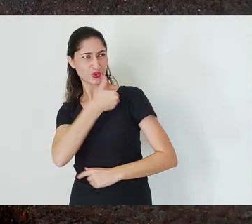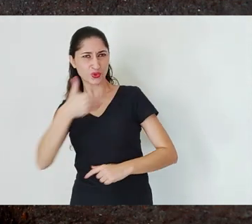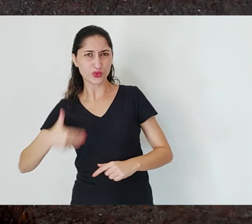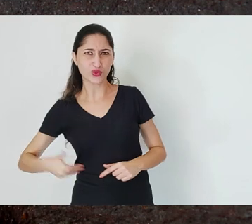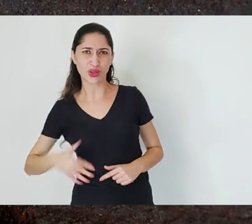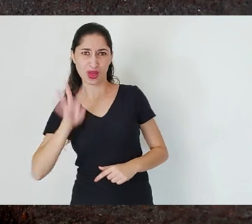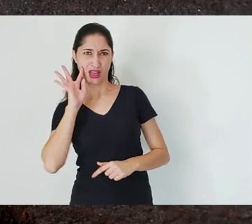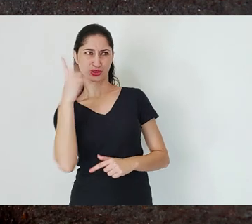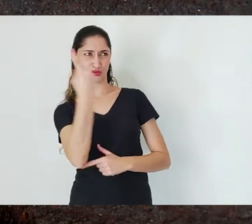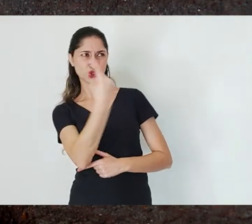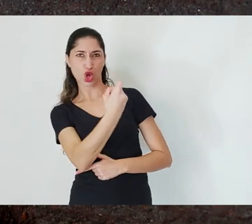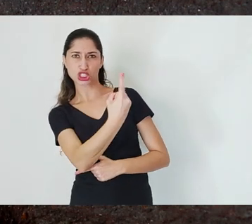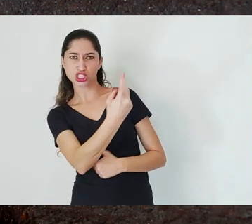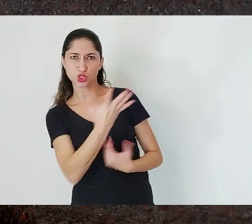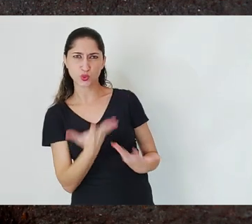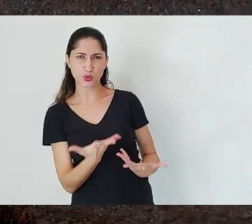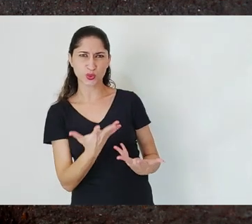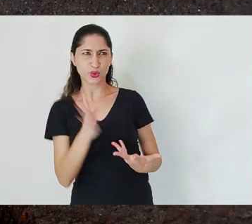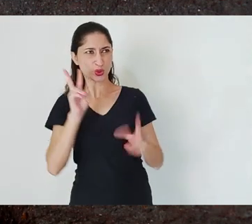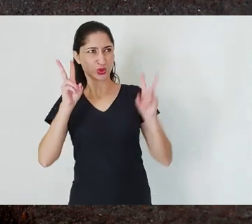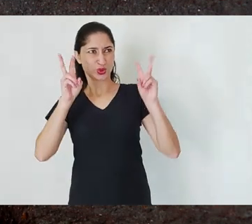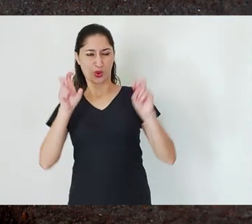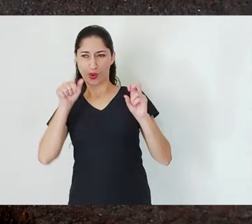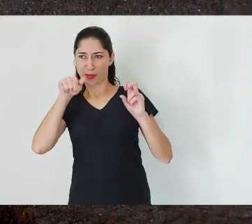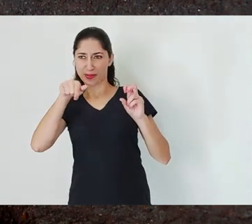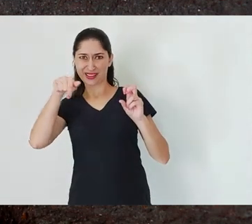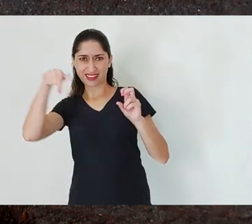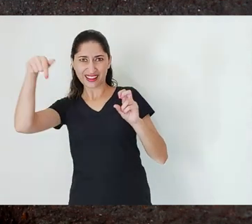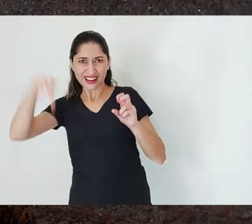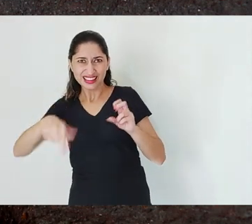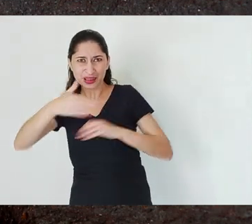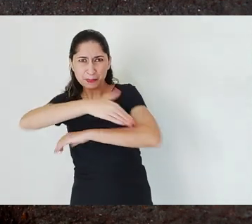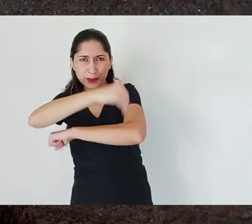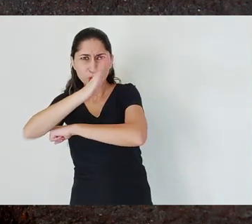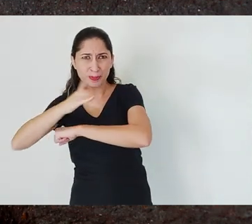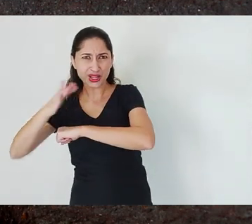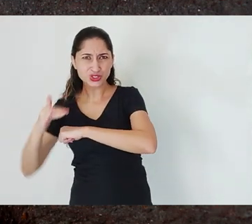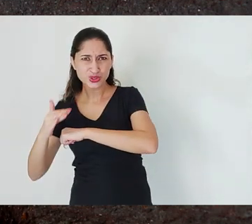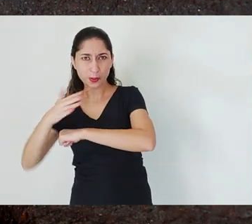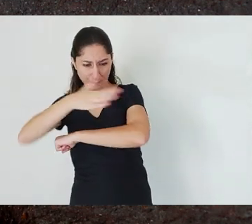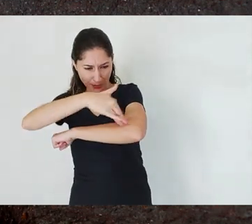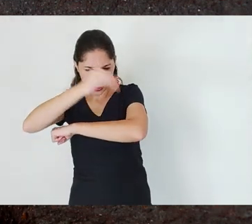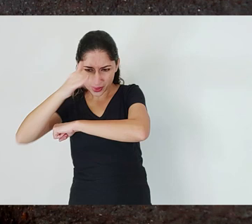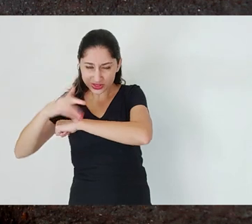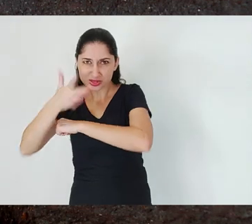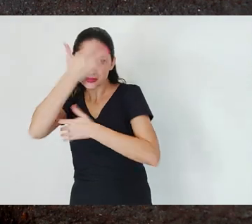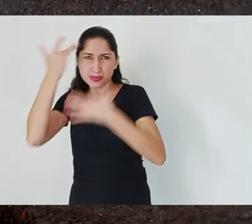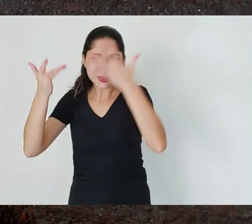decide by yourselves whether the mud stays or leaves?" "Oh, there are several scholars involved..."